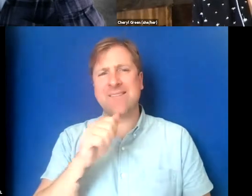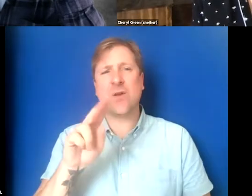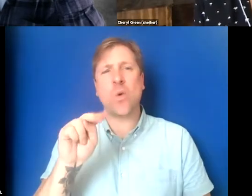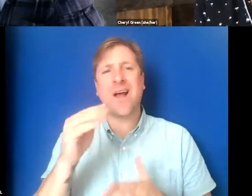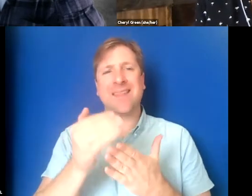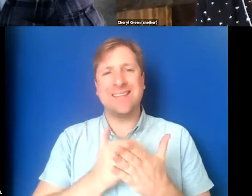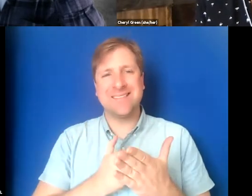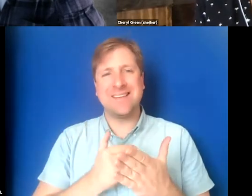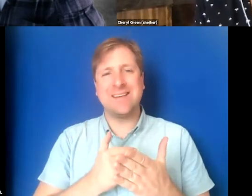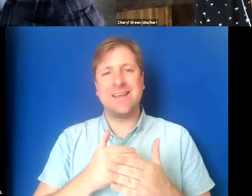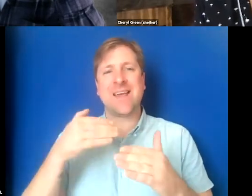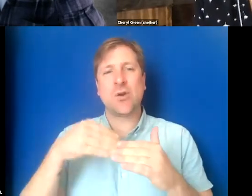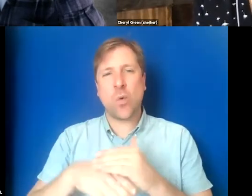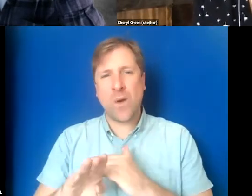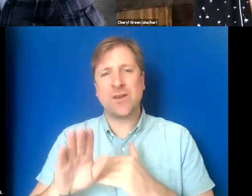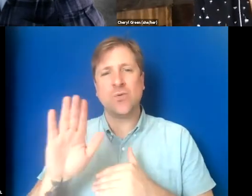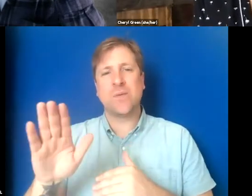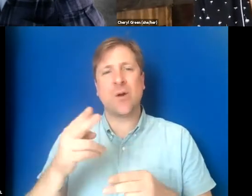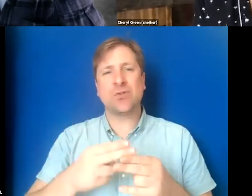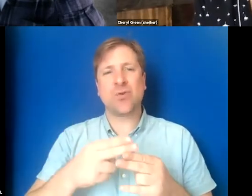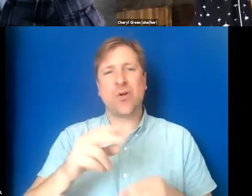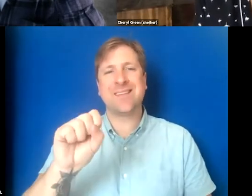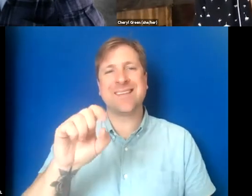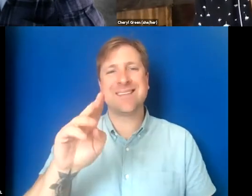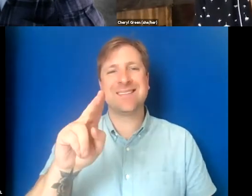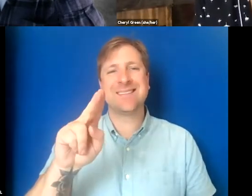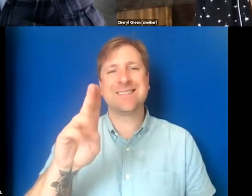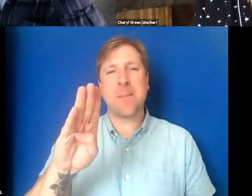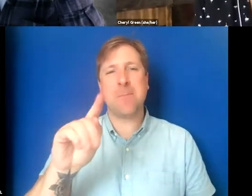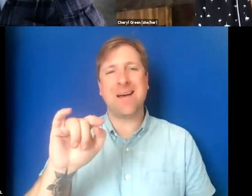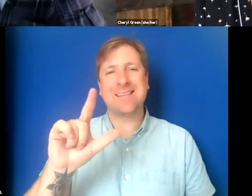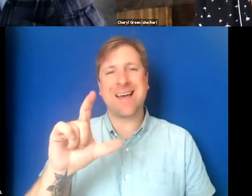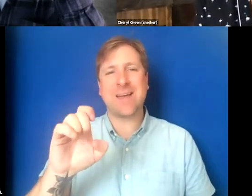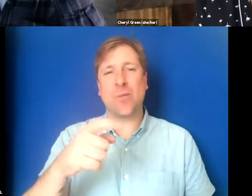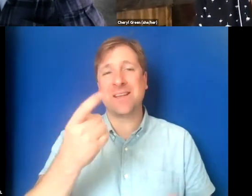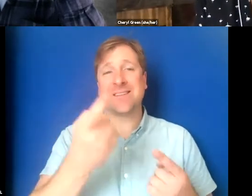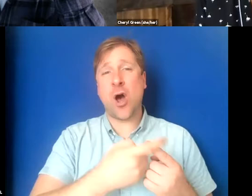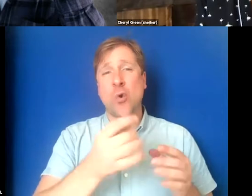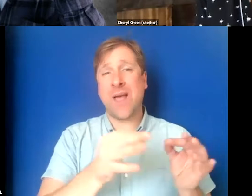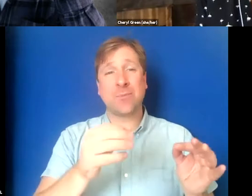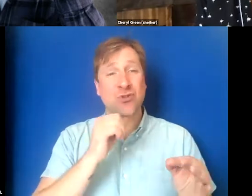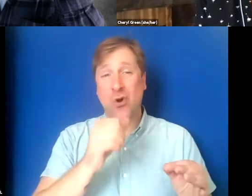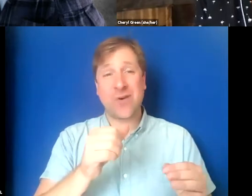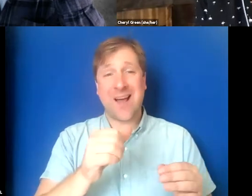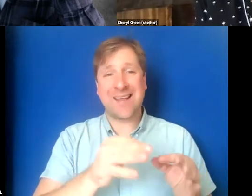And then go into their, it’s called subtitle because really, auto captions are not captions. They're subtitles.